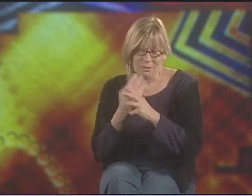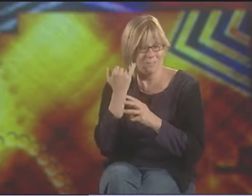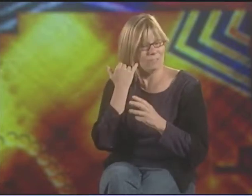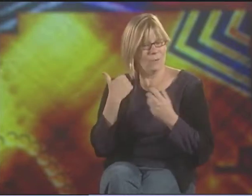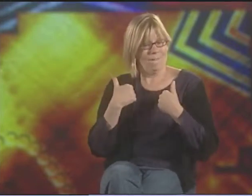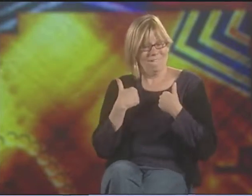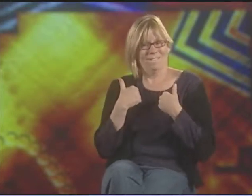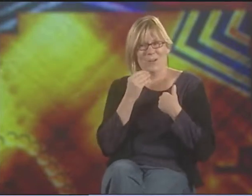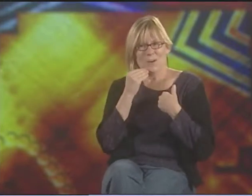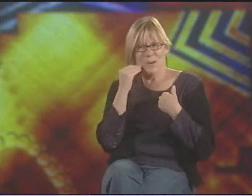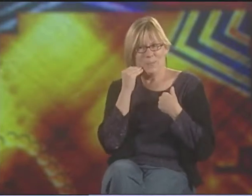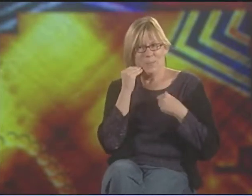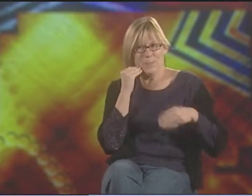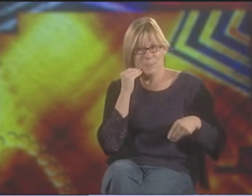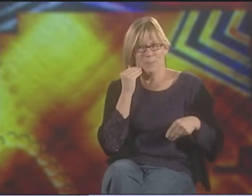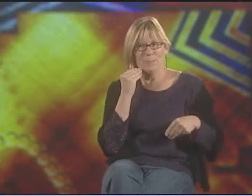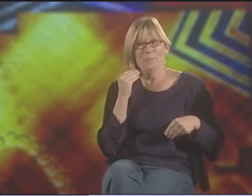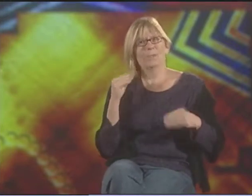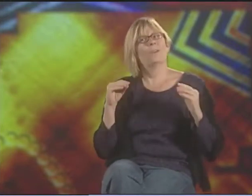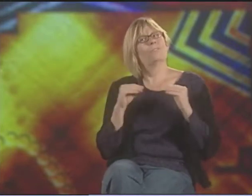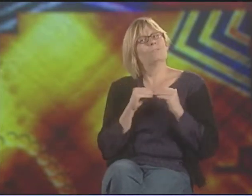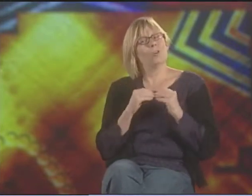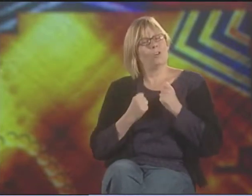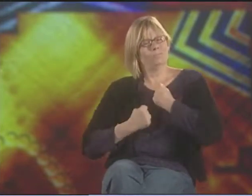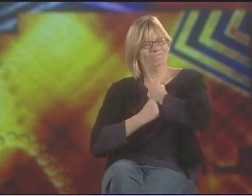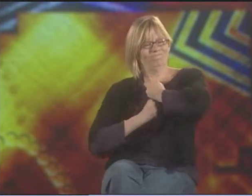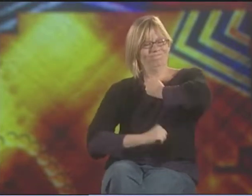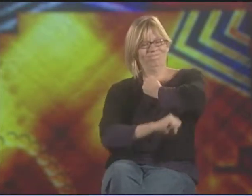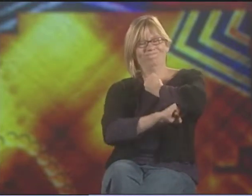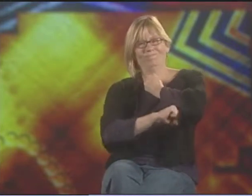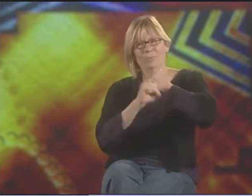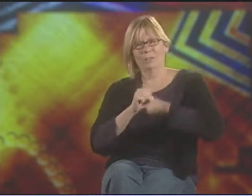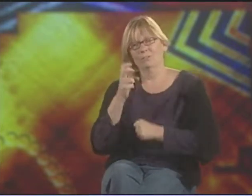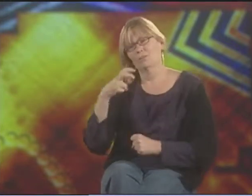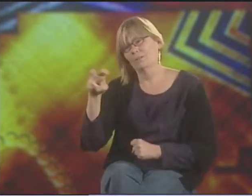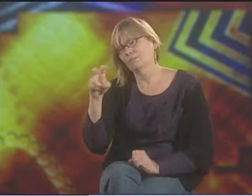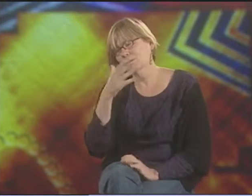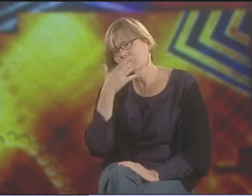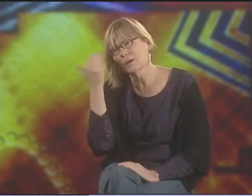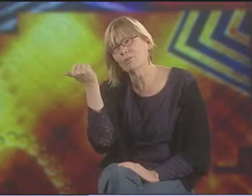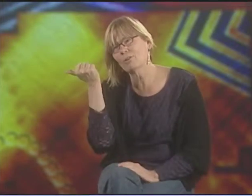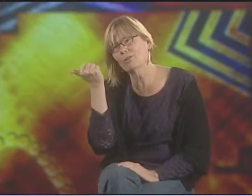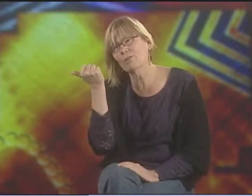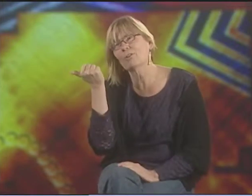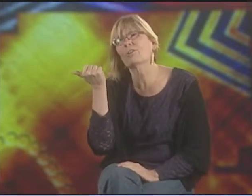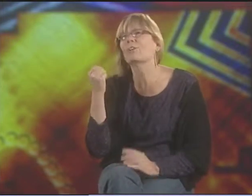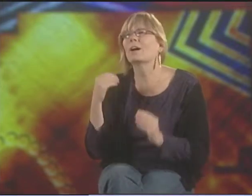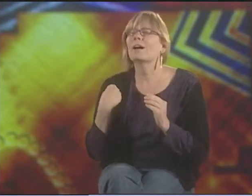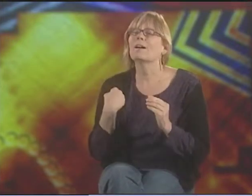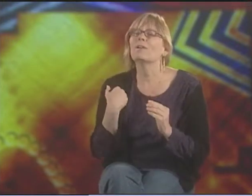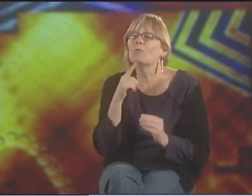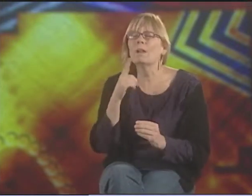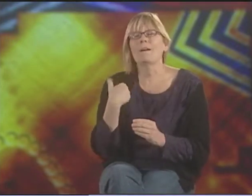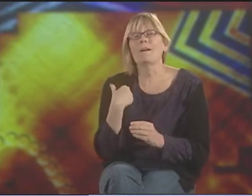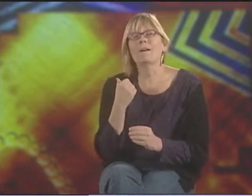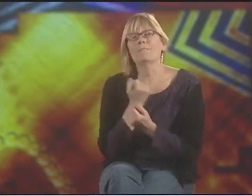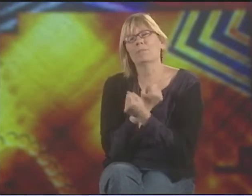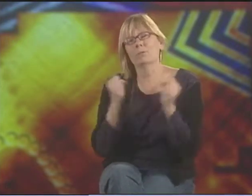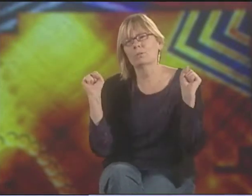YOU HAVE A FREEDOM TO TRAVEL THE WORLD, IN A SENSE. YOU HAVE THAT HOME BASE, AND THAT'S YOUR FOUNDATION, AND FROM THERE, YOU'RE ABLE TO TRAVEL AND EXPLORE MORE.